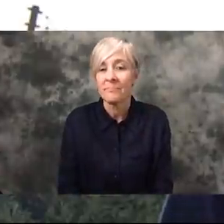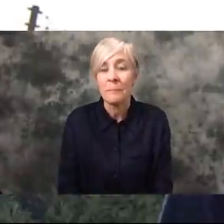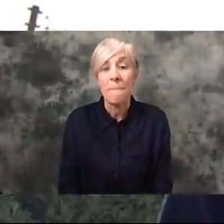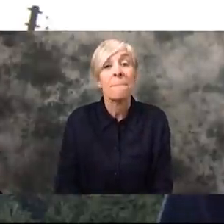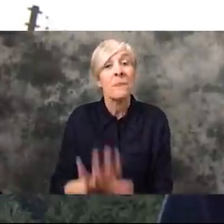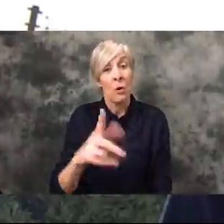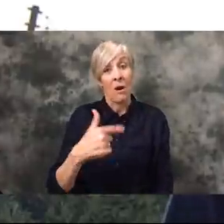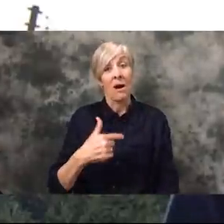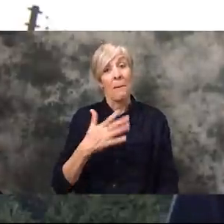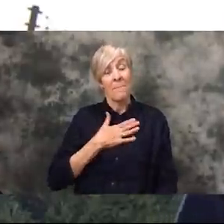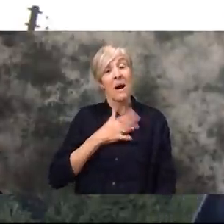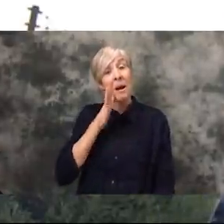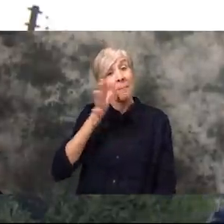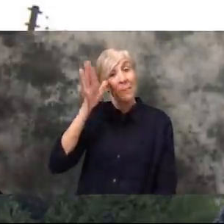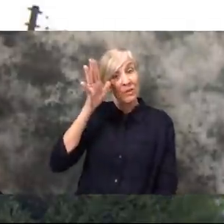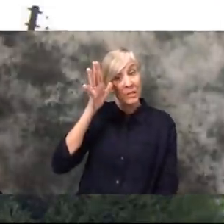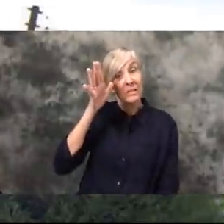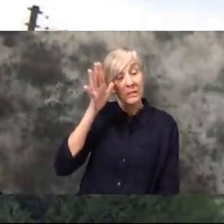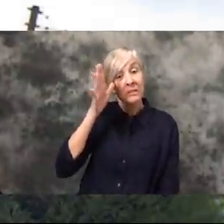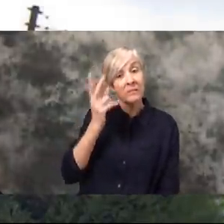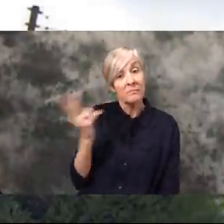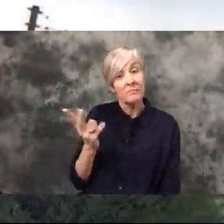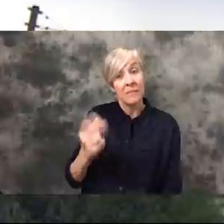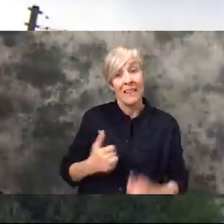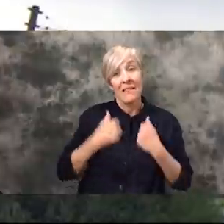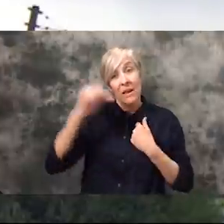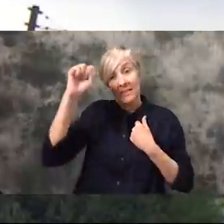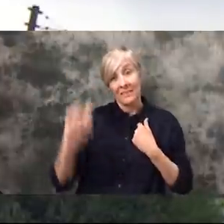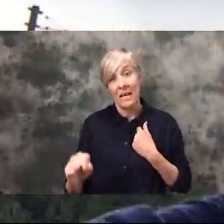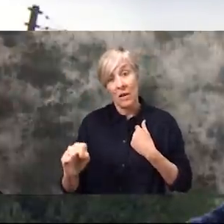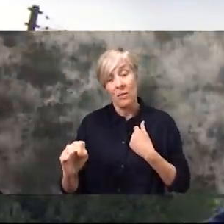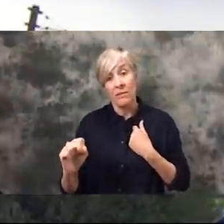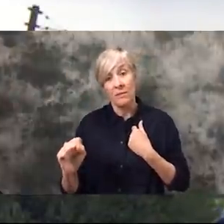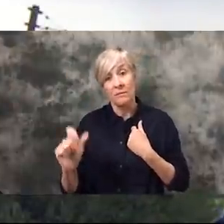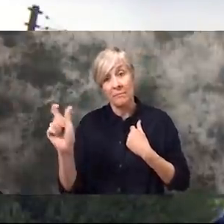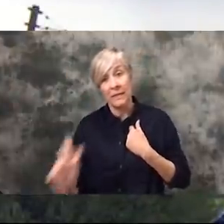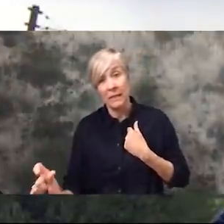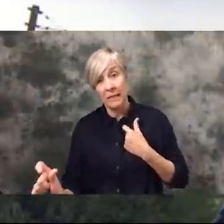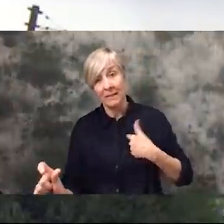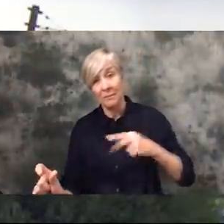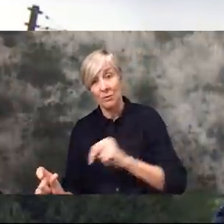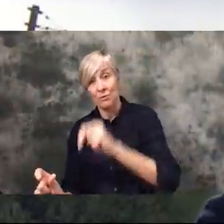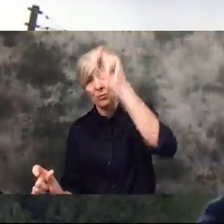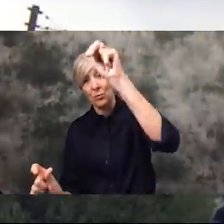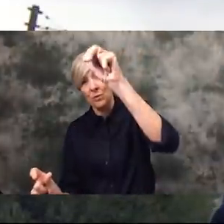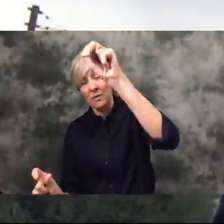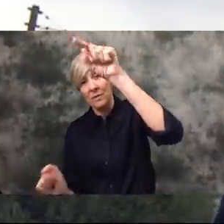And since I live far away from my parents, because they live down South,